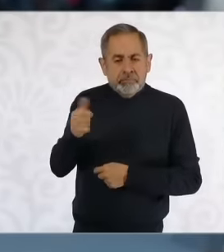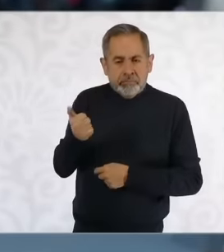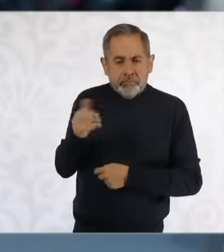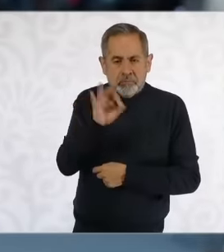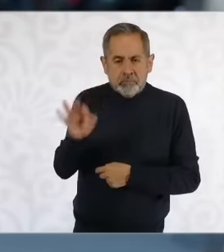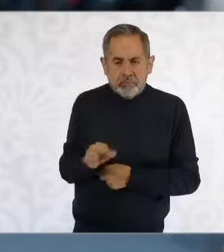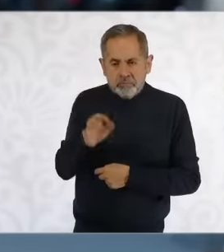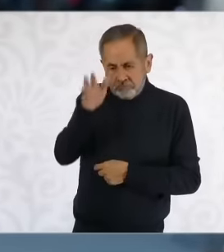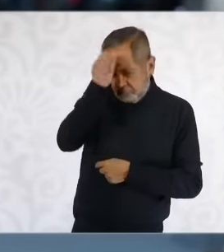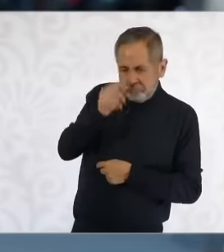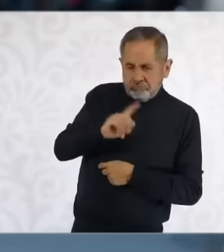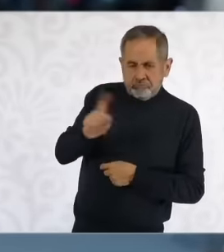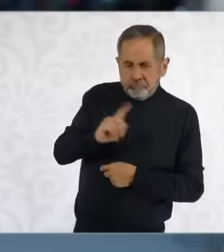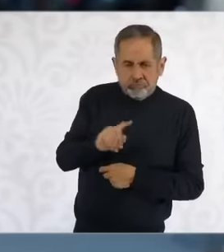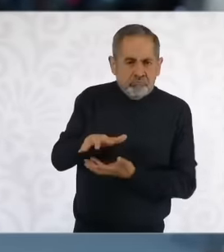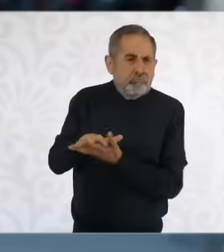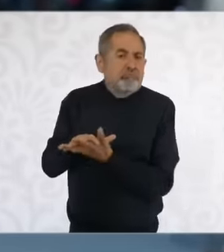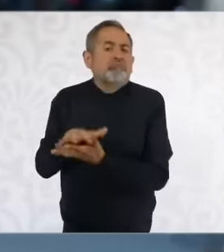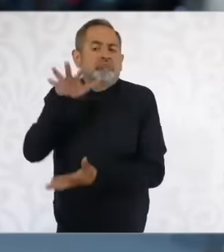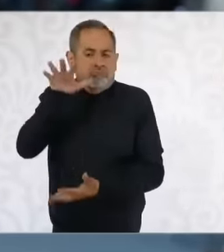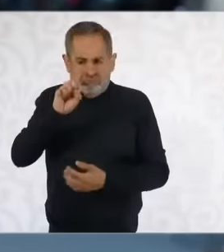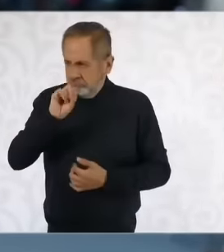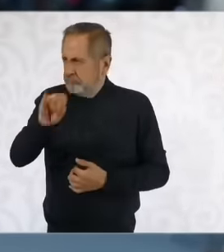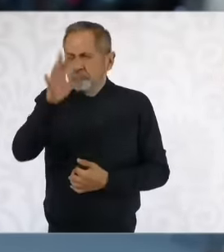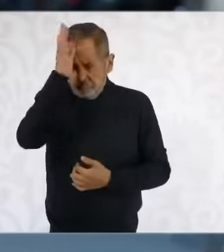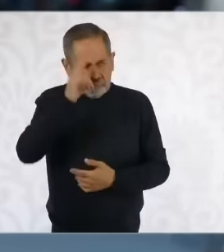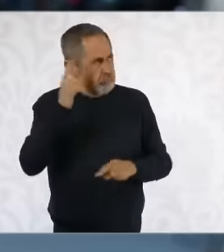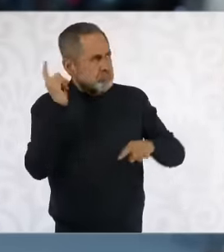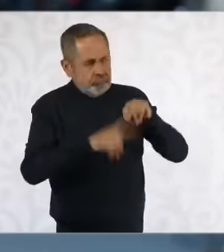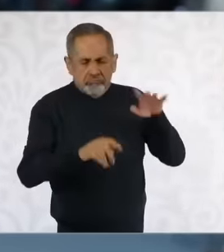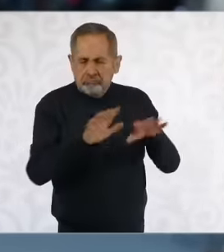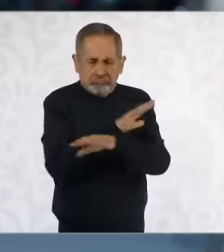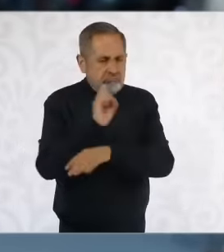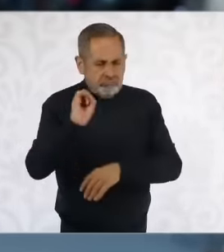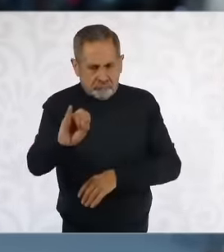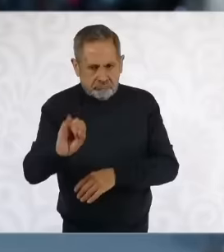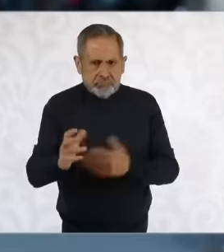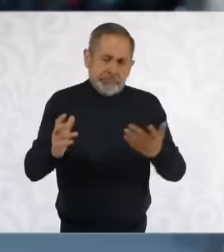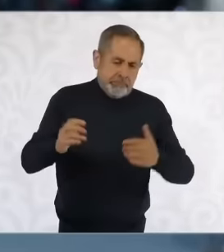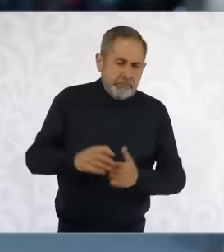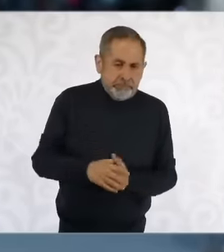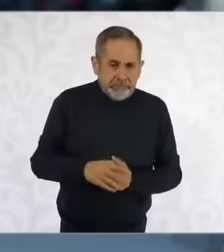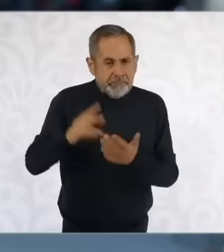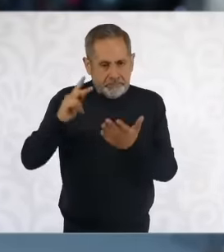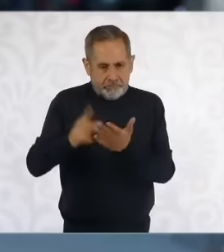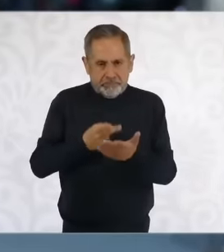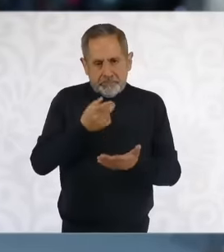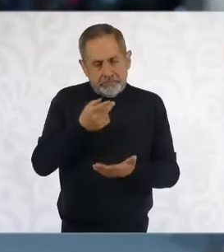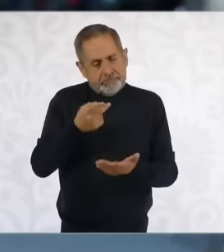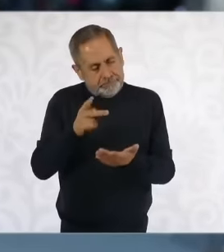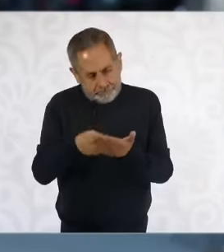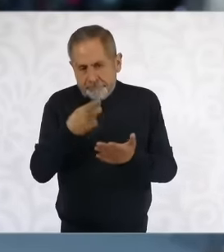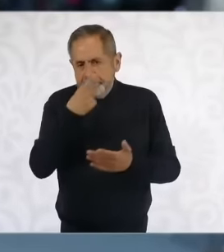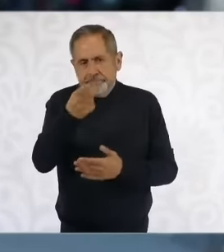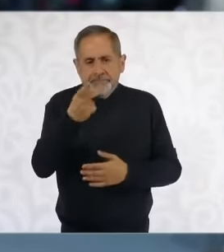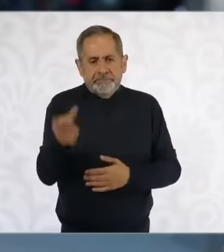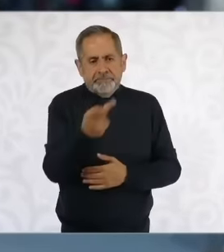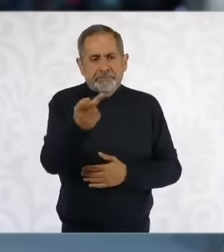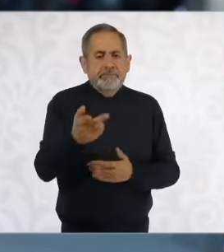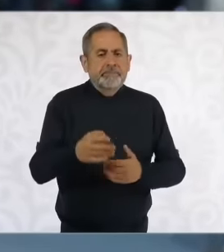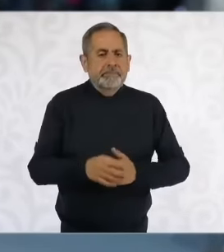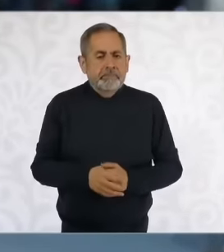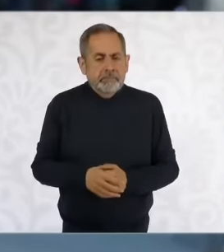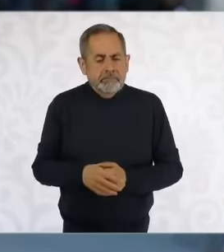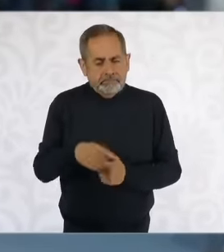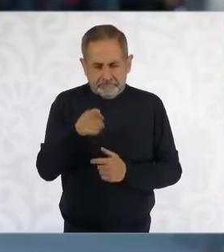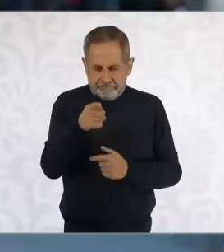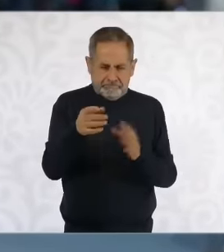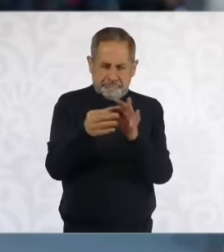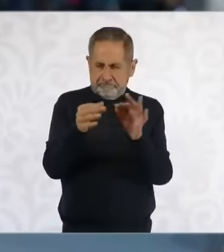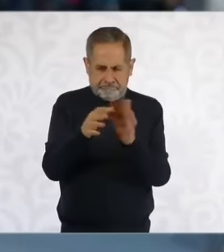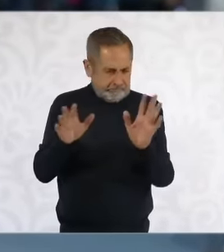who has some difference about it, I insist and ask him in this context and